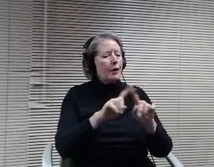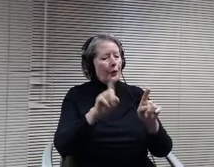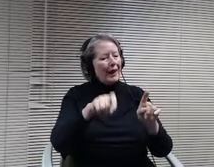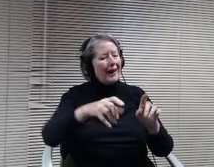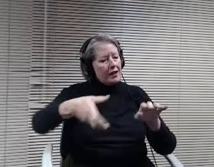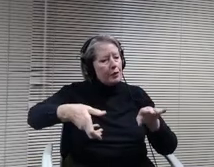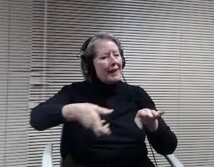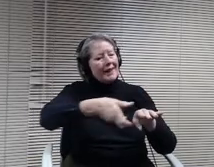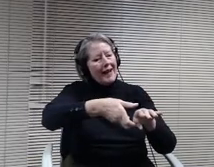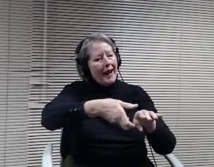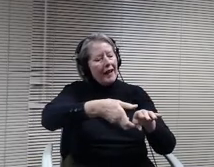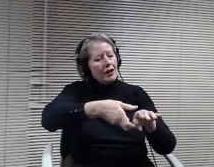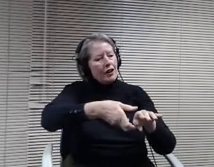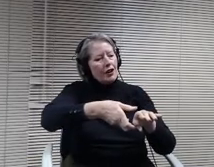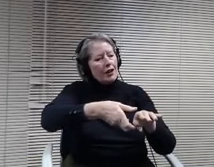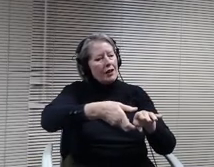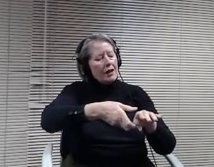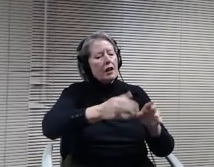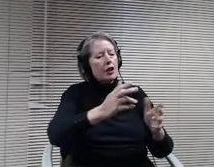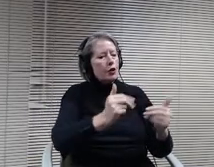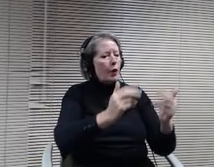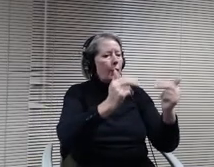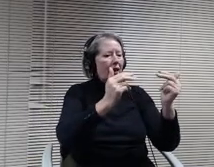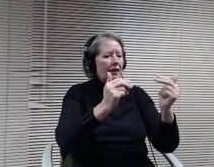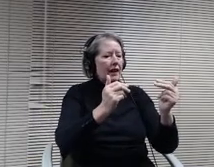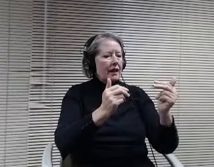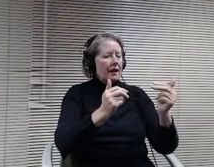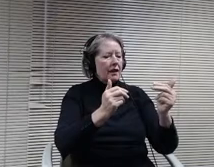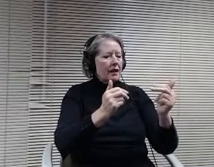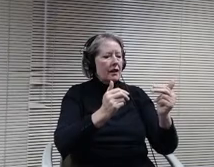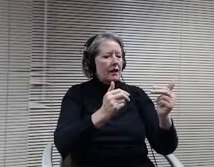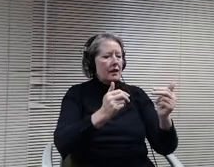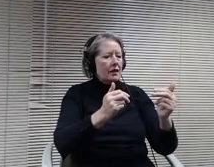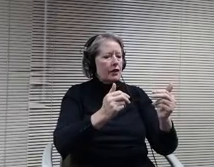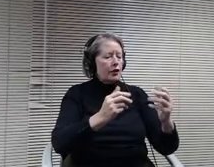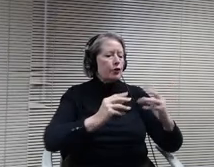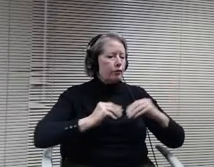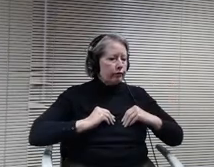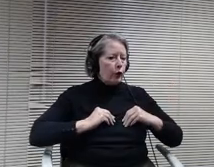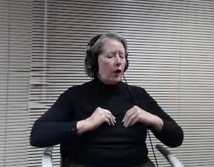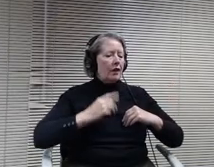attached to a building in order to qualify under the law for the